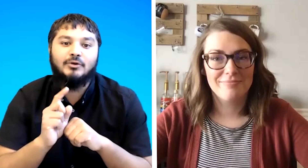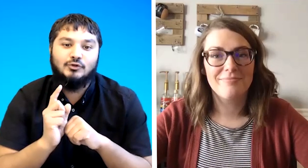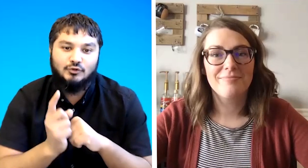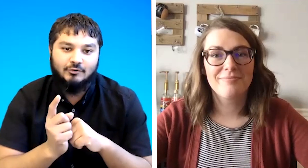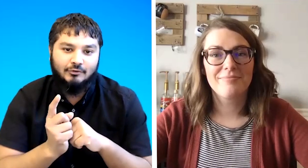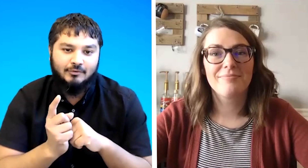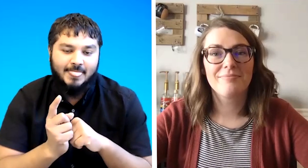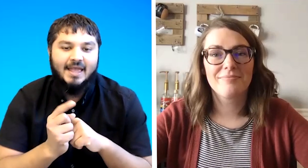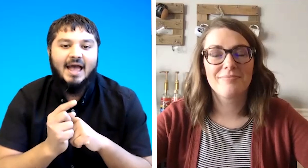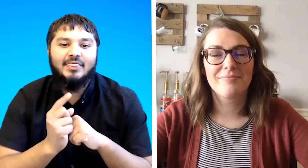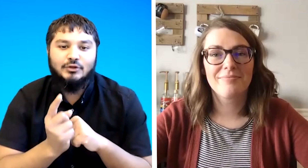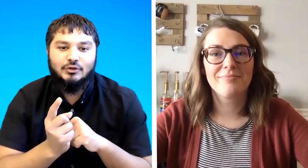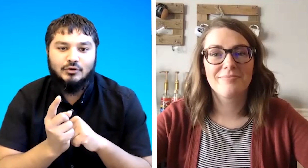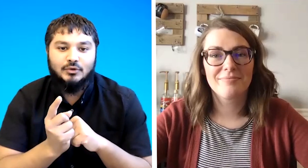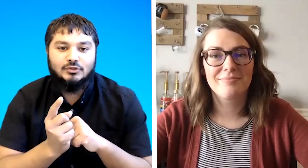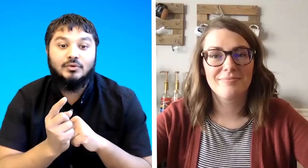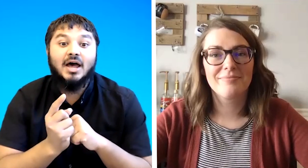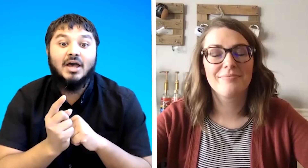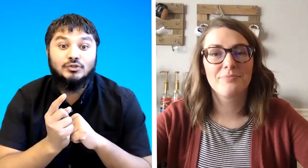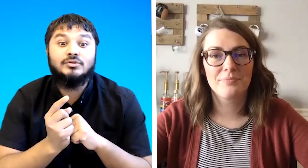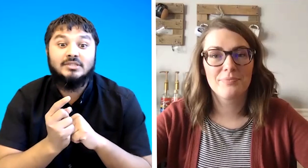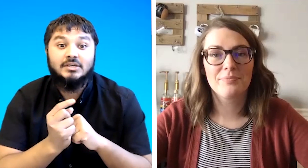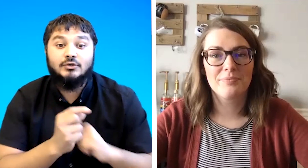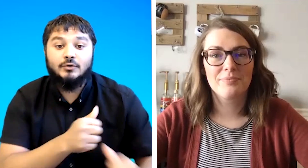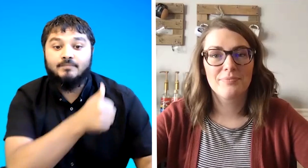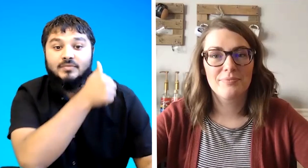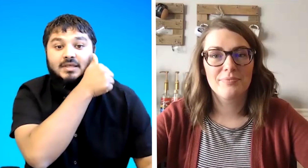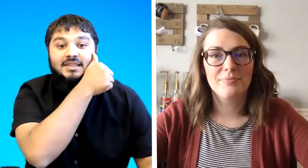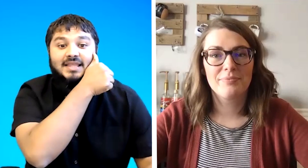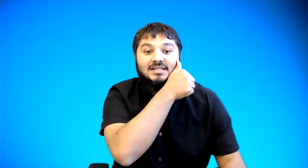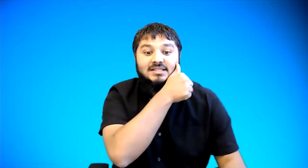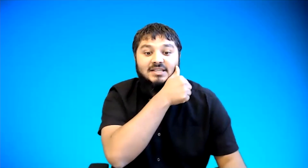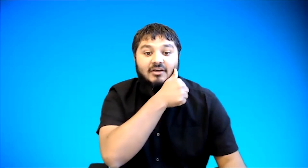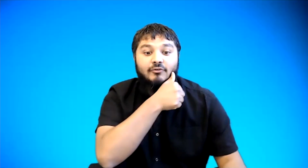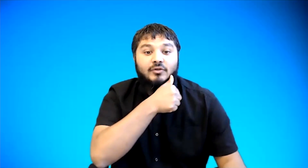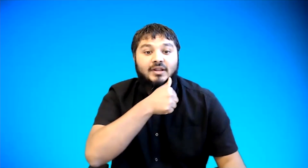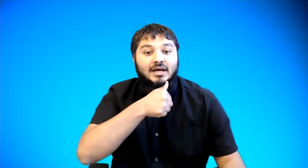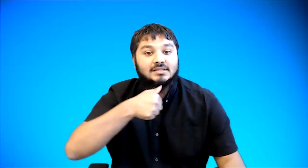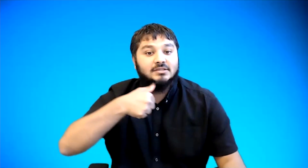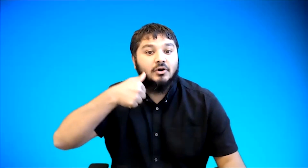to show you and then you can do it so nice to see you that's the sign for nice you're going